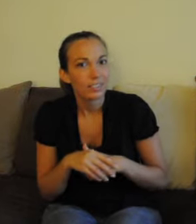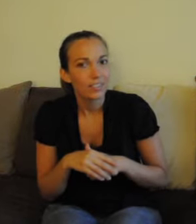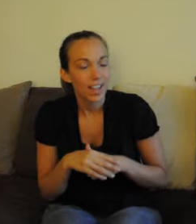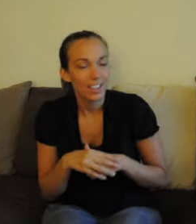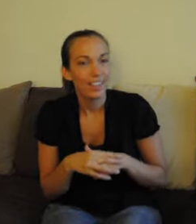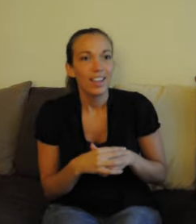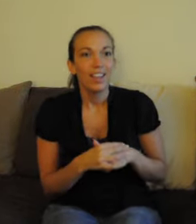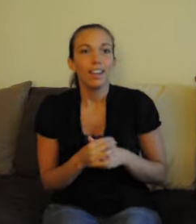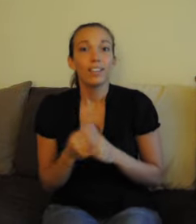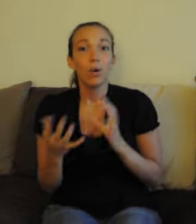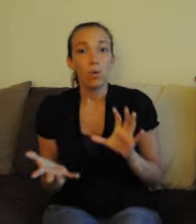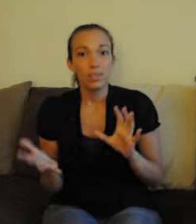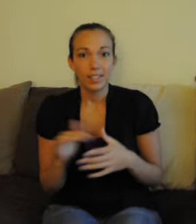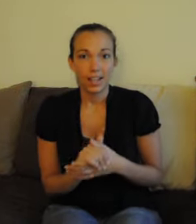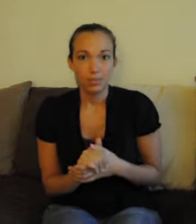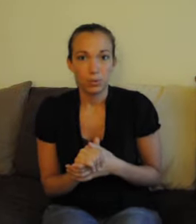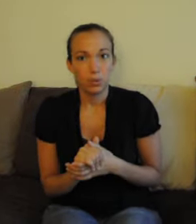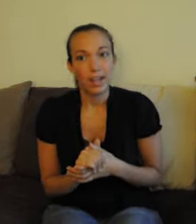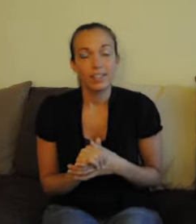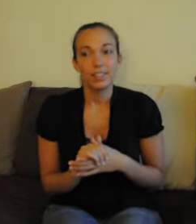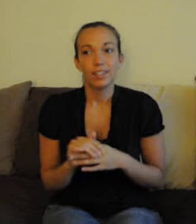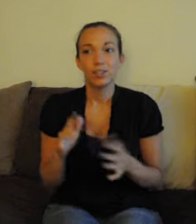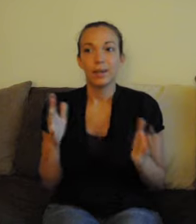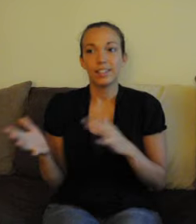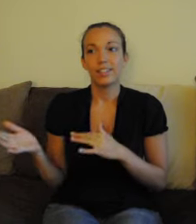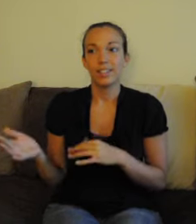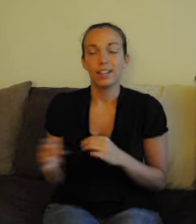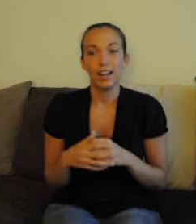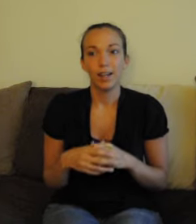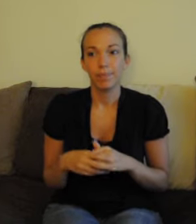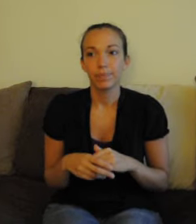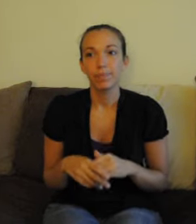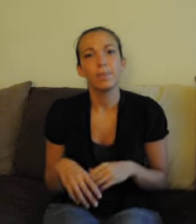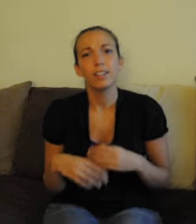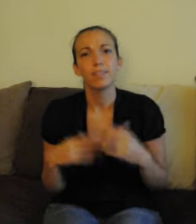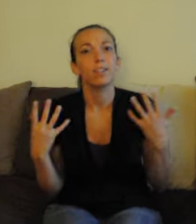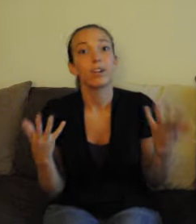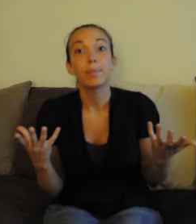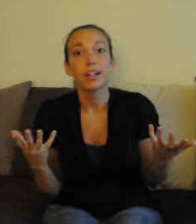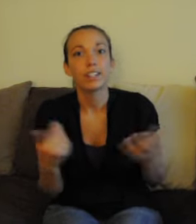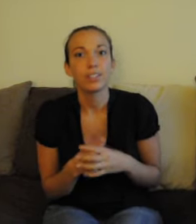The old sign for "what", maybe if your grandparents